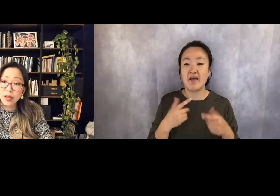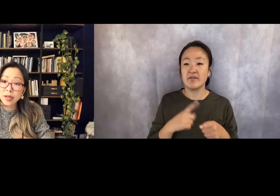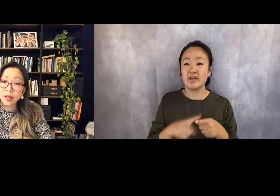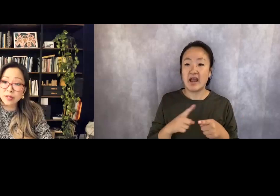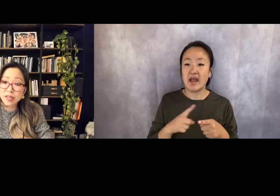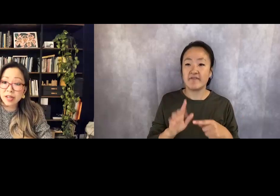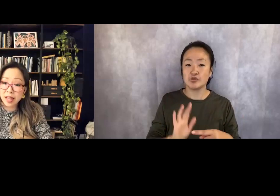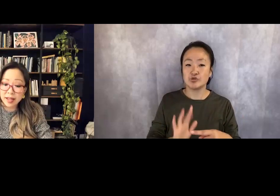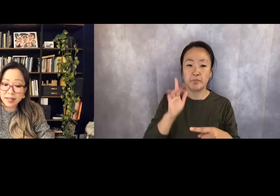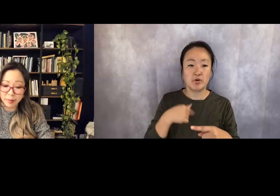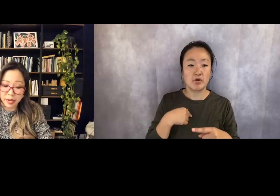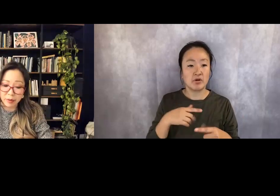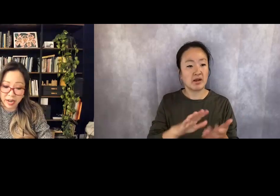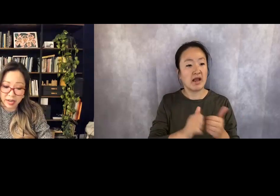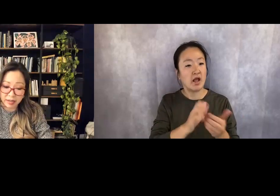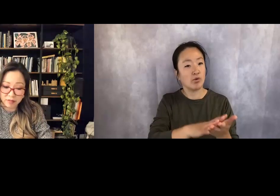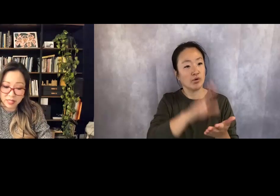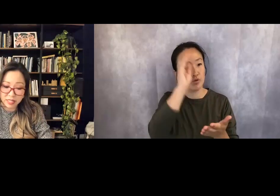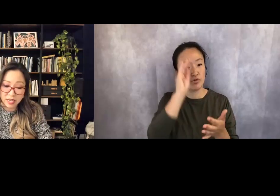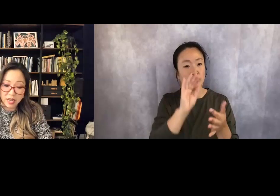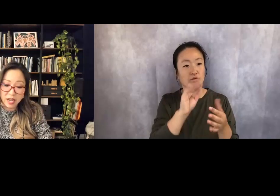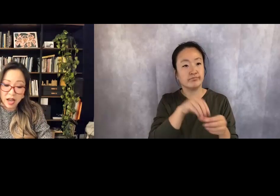he learned in a class about knives.